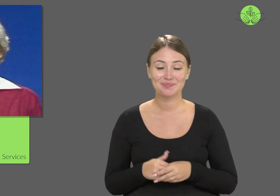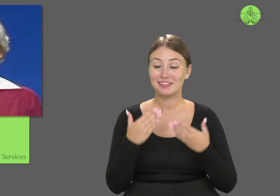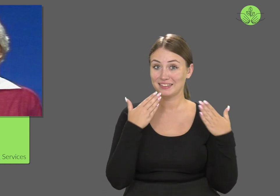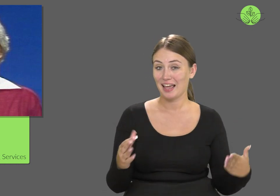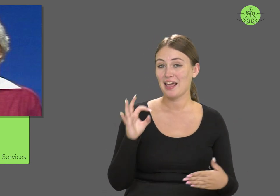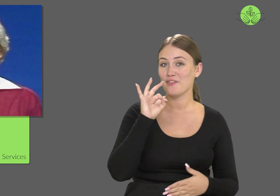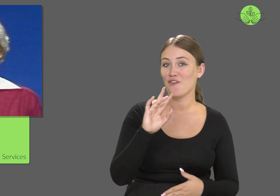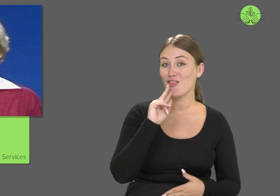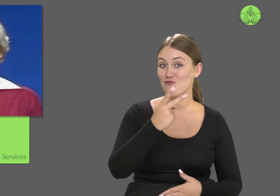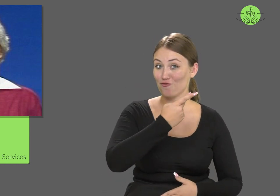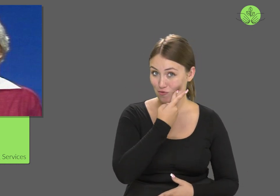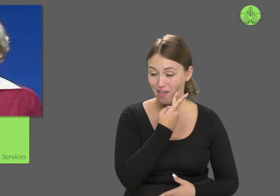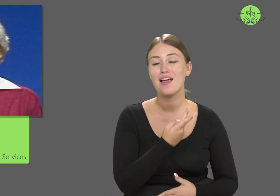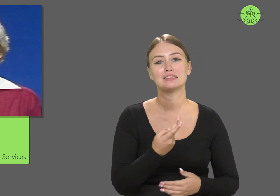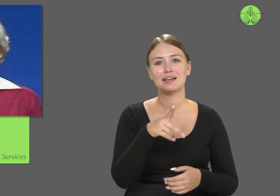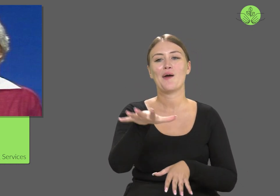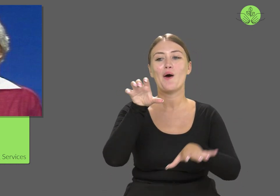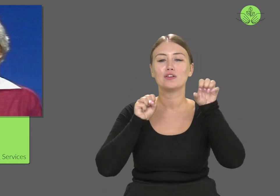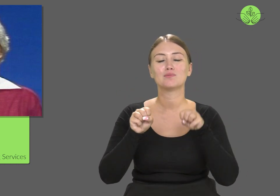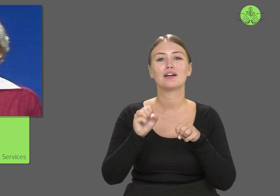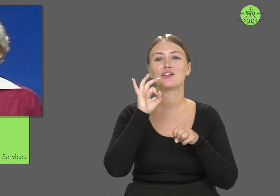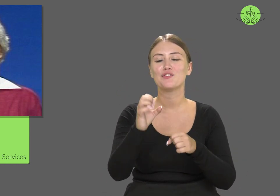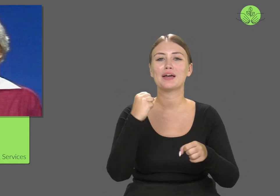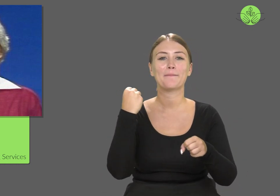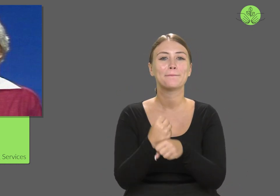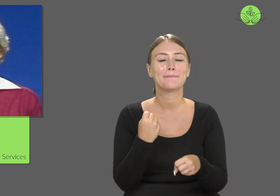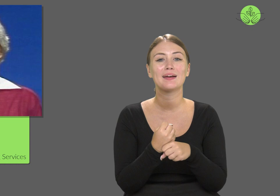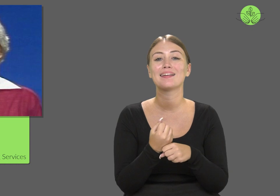Thanks to her bilingualism, her work reached